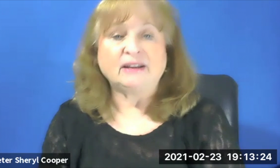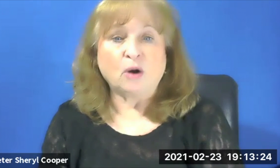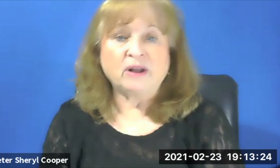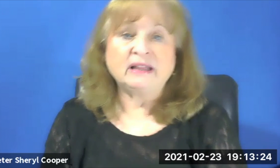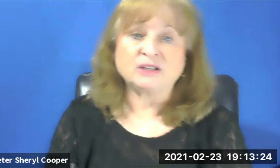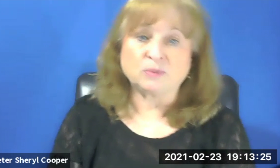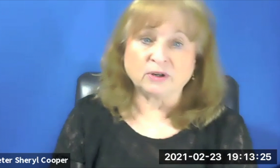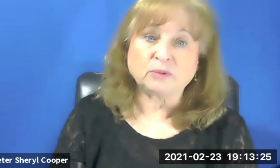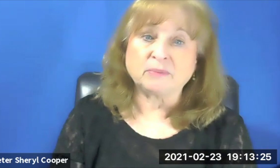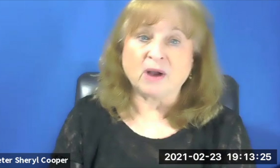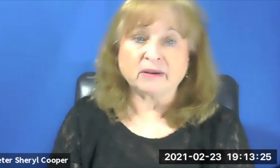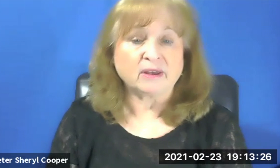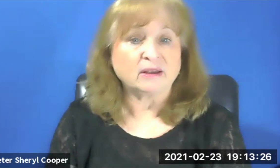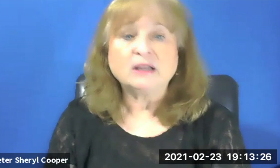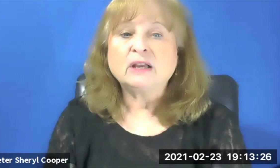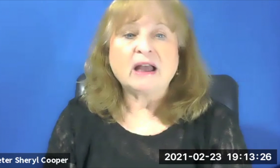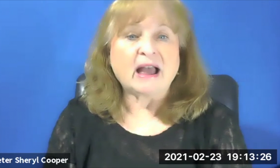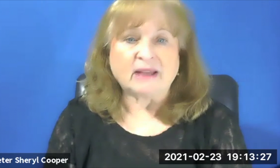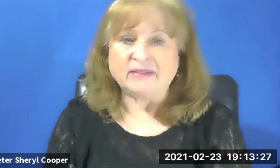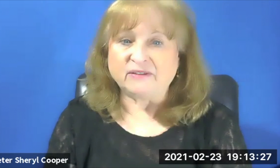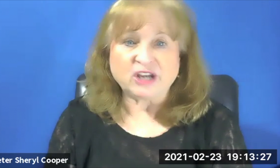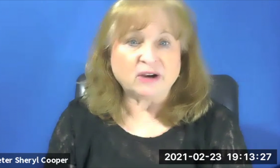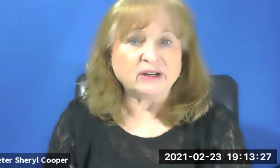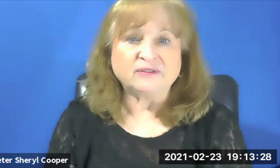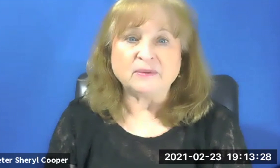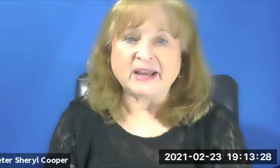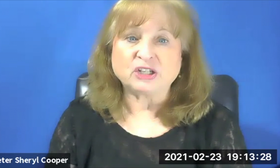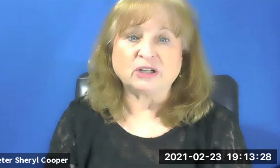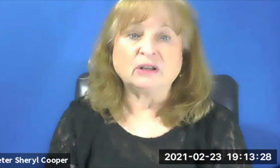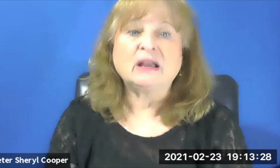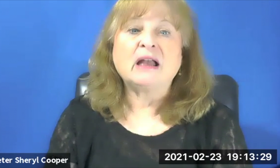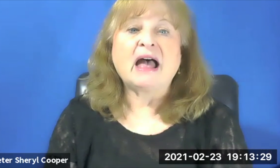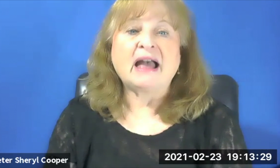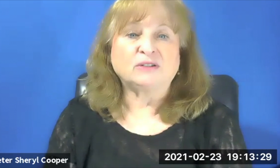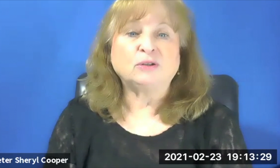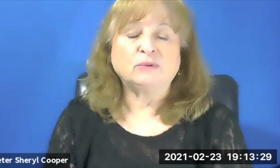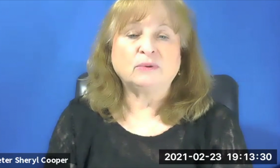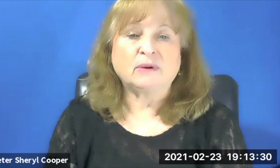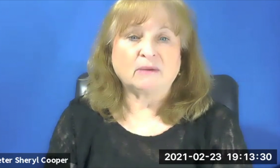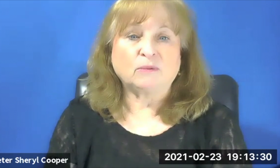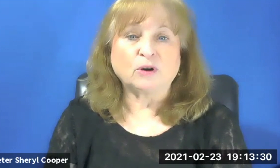And Joel has worked with Martha and they shared information Ticket to Work